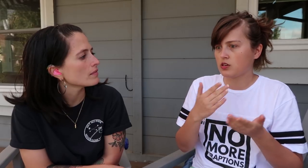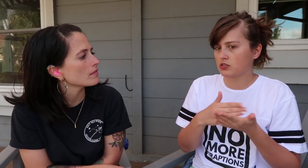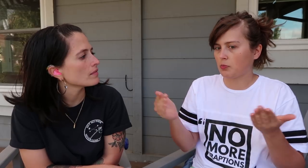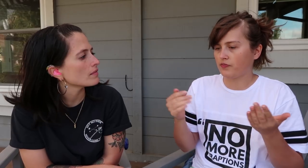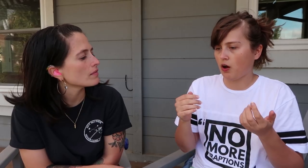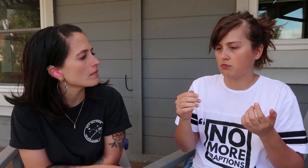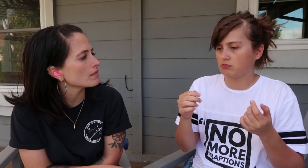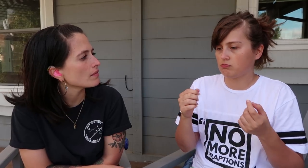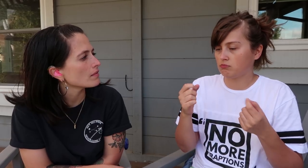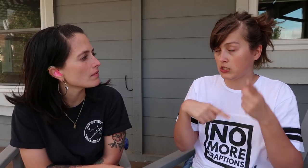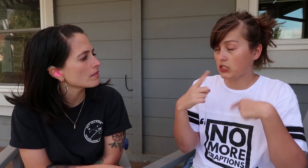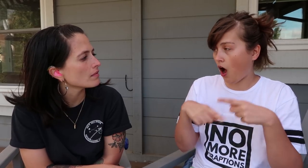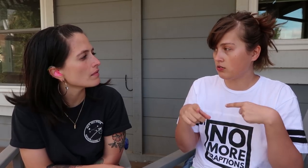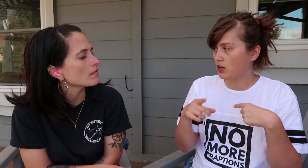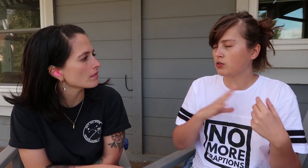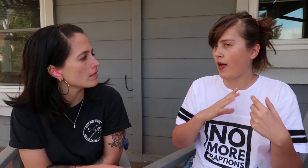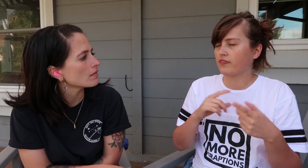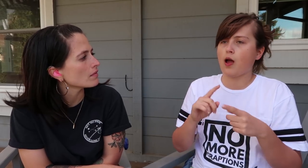some of them sign, so that’s fine.